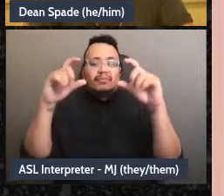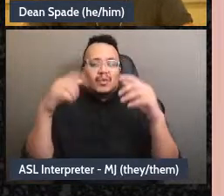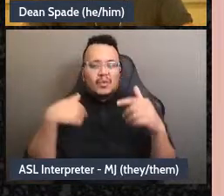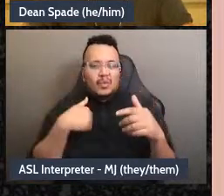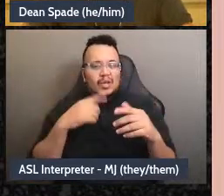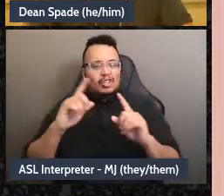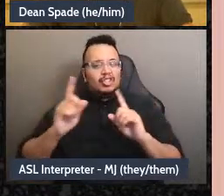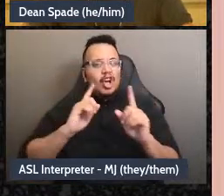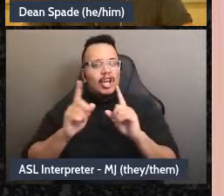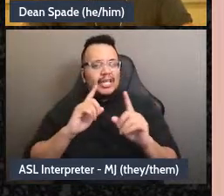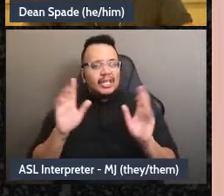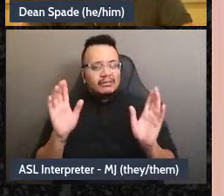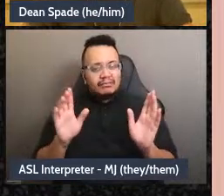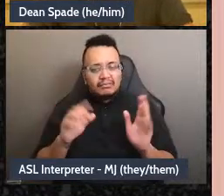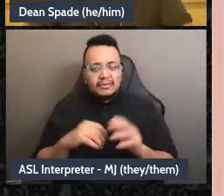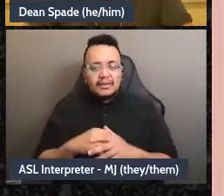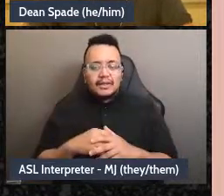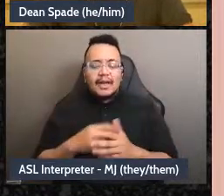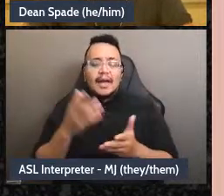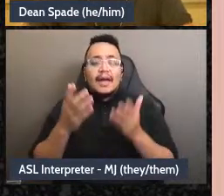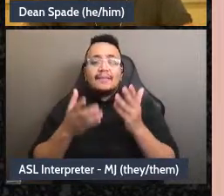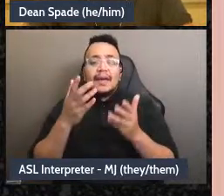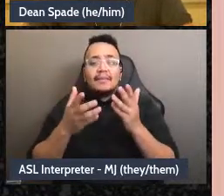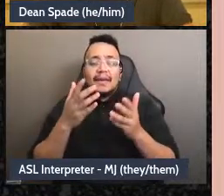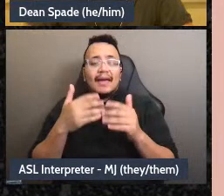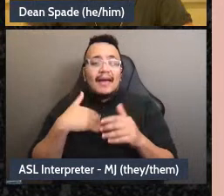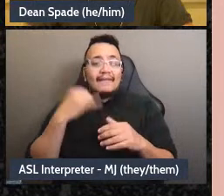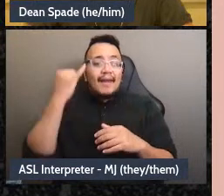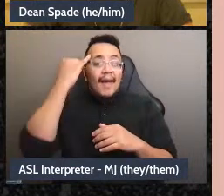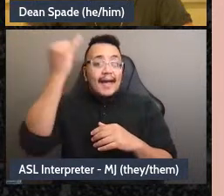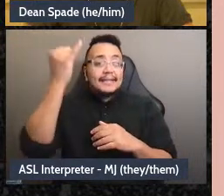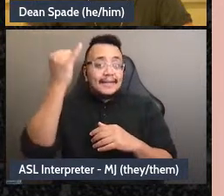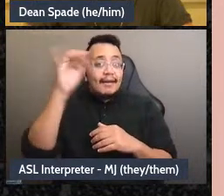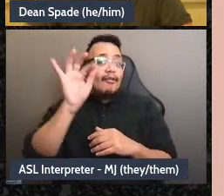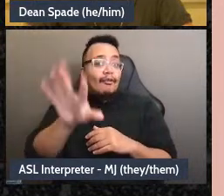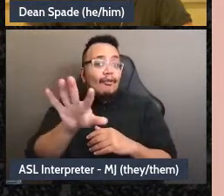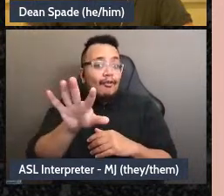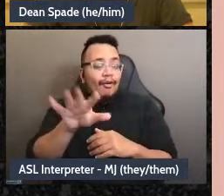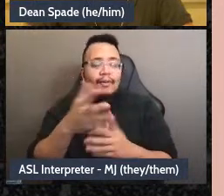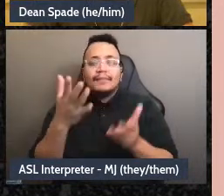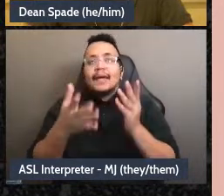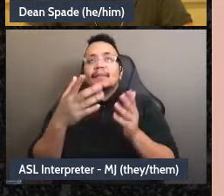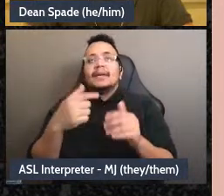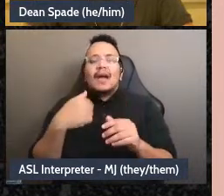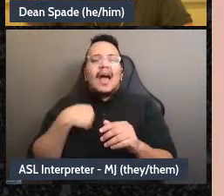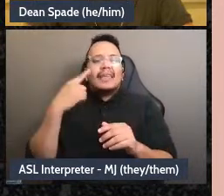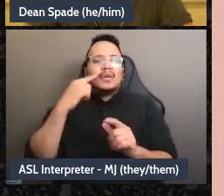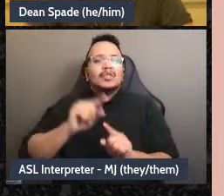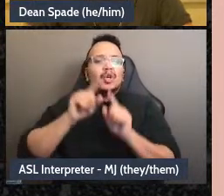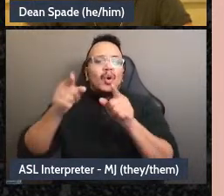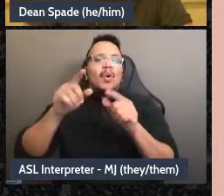proposal emerging, like, I think we should be at the courthouse on Tuesdays and then people talk